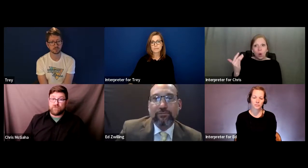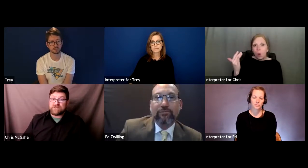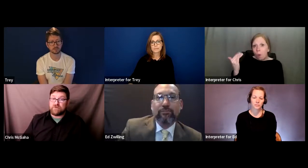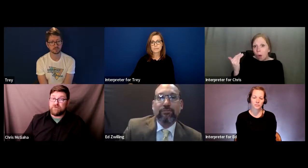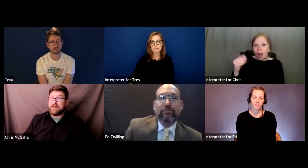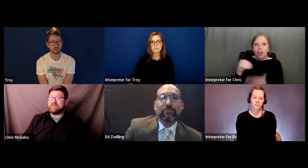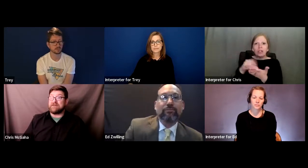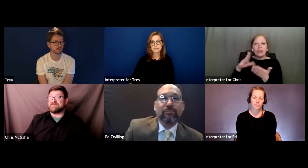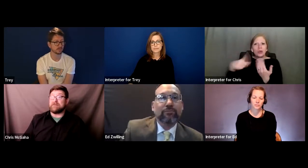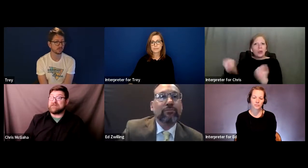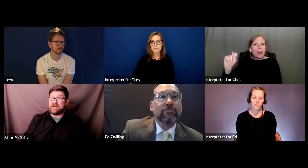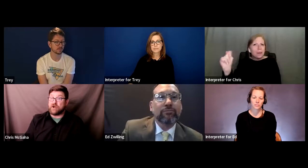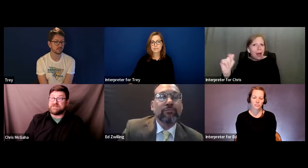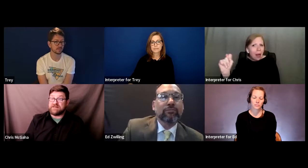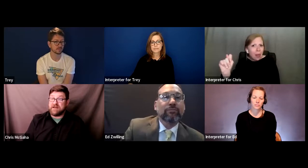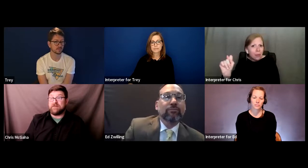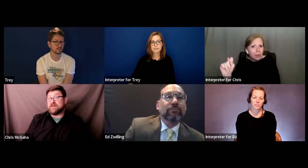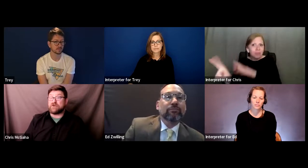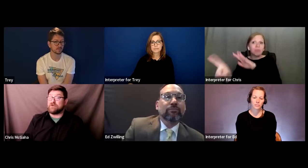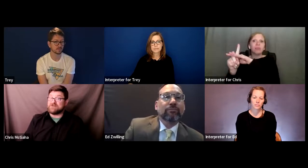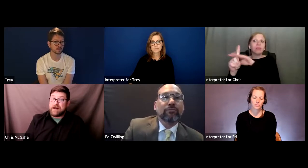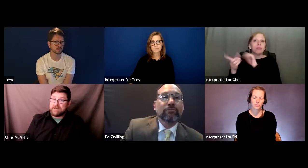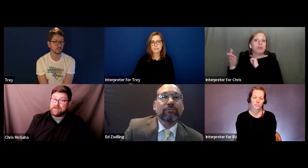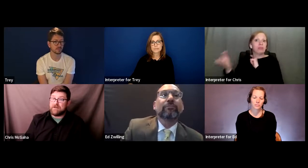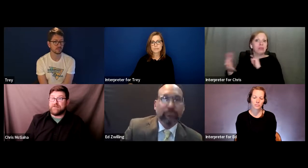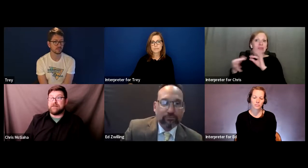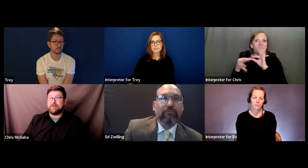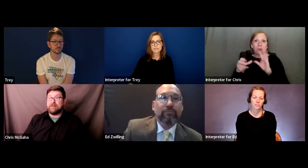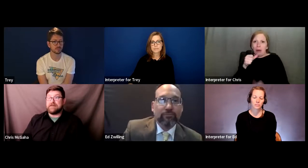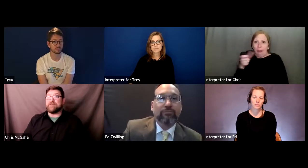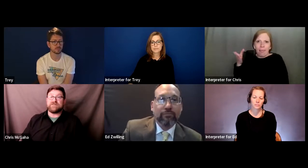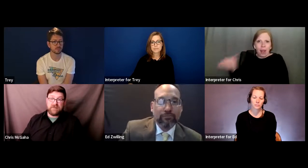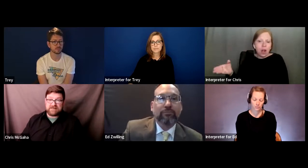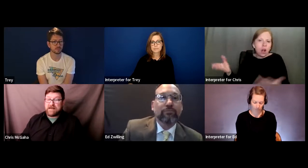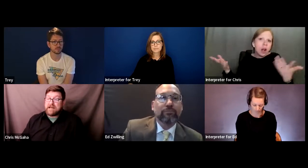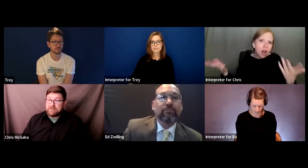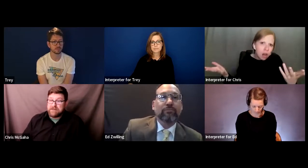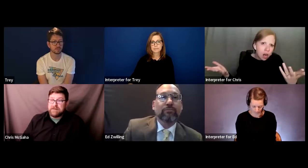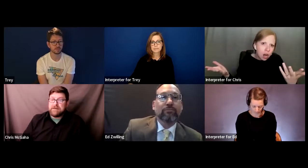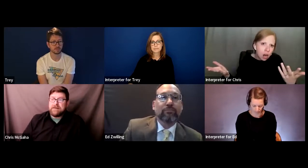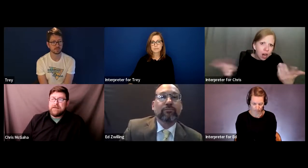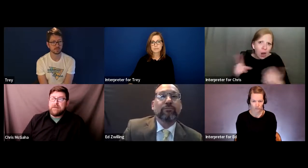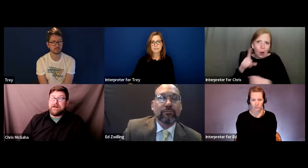the restroom and there's something that occurs in there and the interpreter's not in there, it falls back to the IEP.